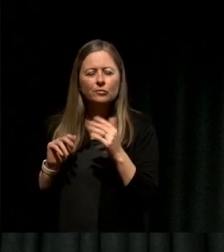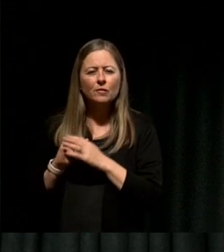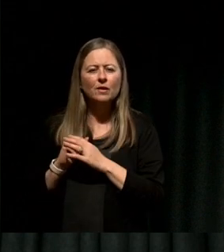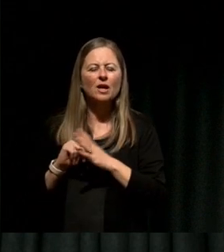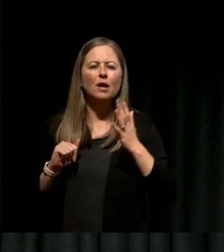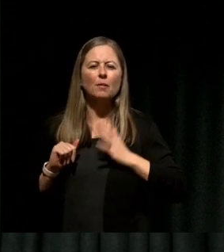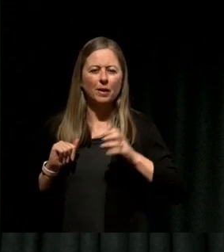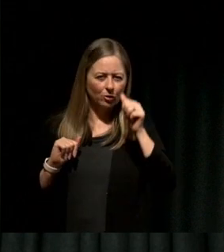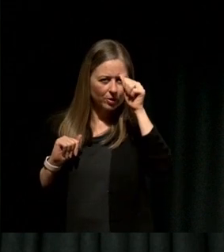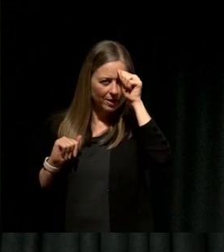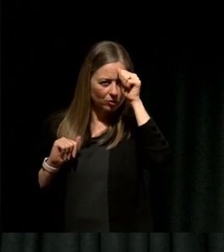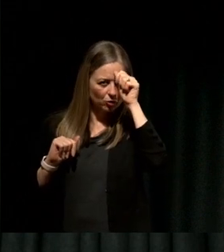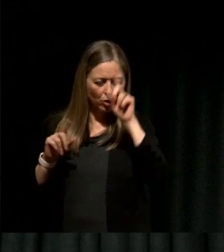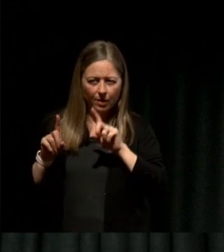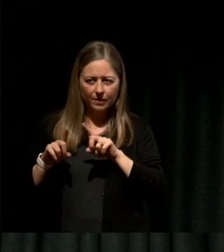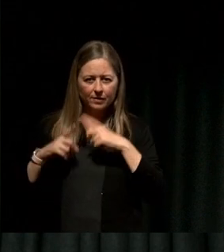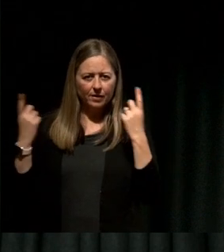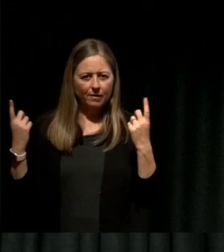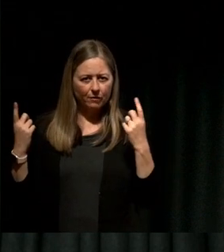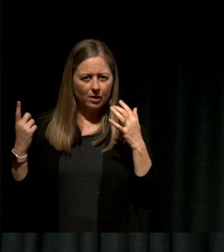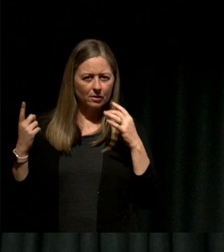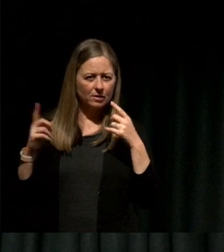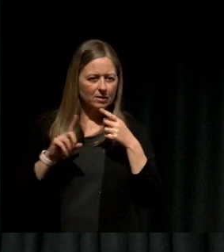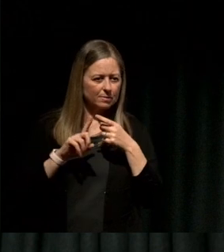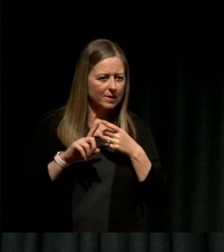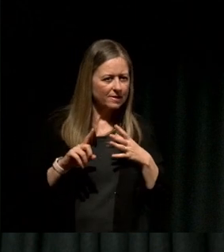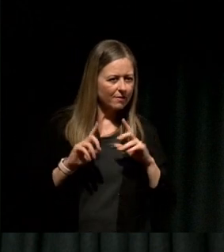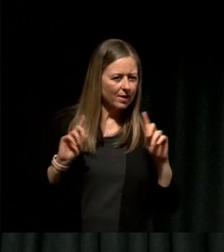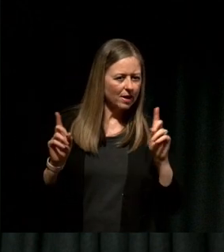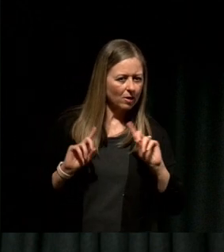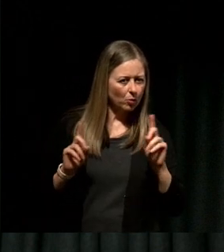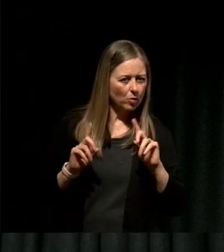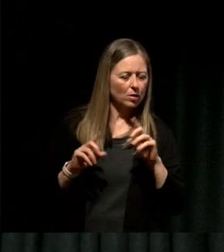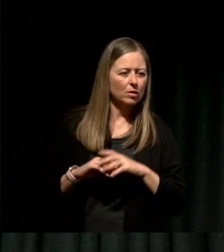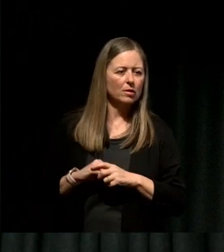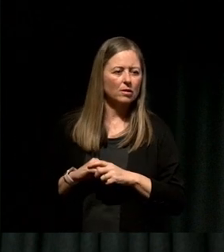The capacity for specificity becomes part of the delight.